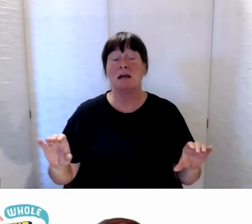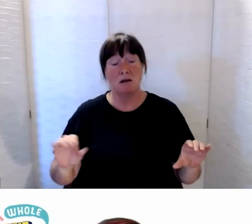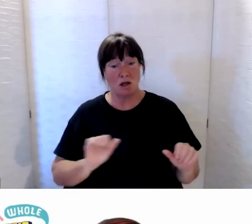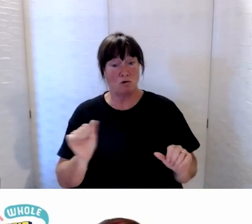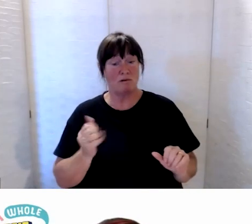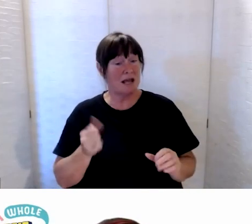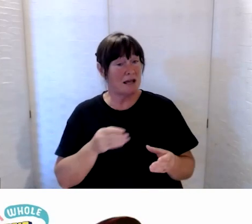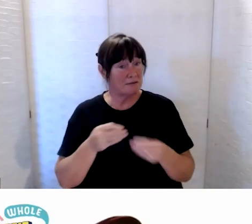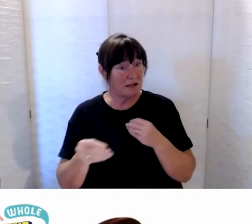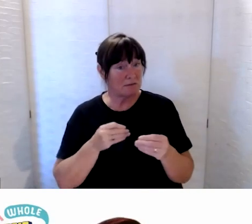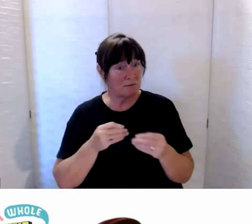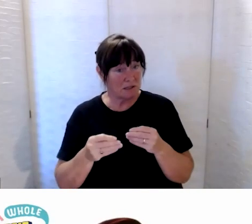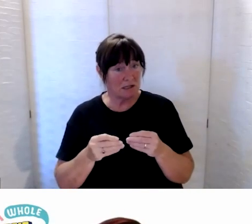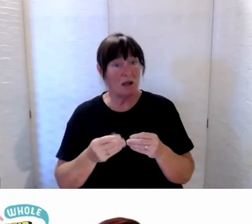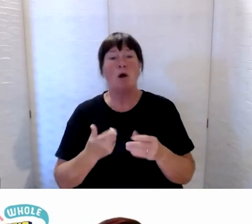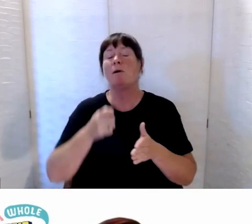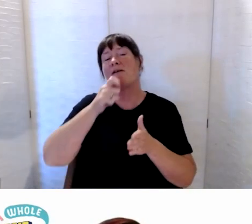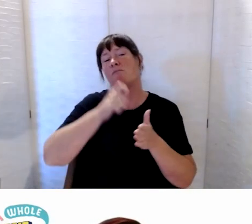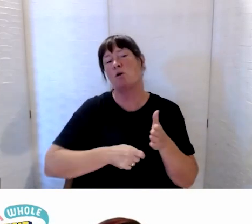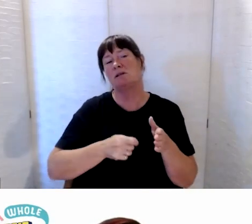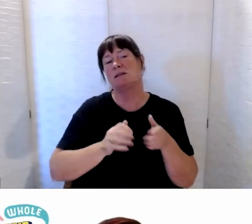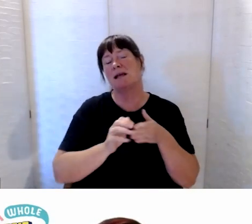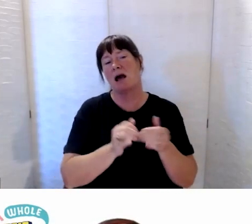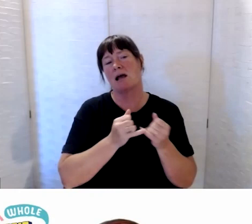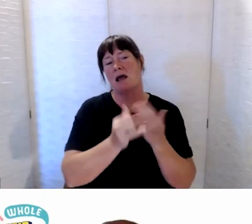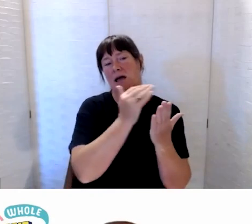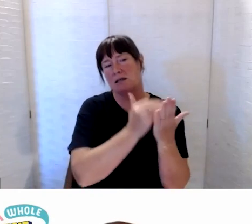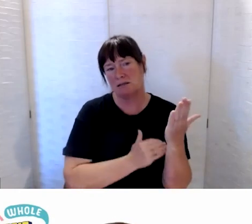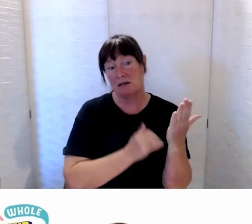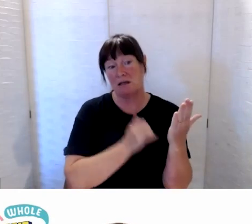through the purchasing guidelines for people who have individualised funding or carer support.